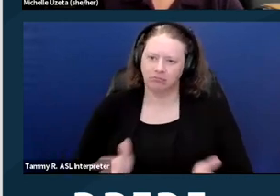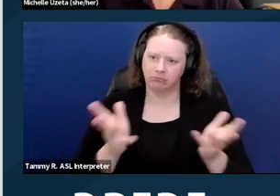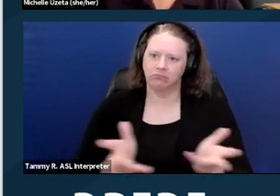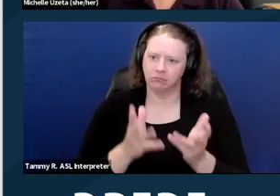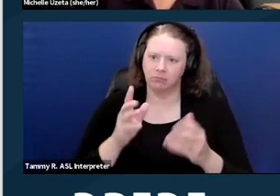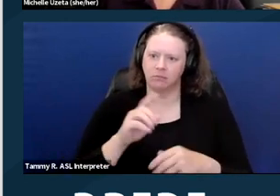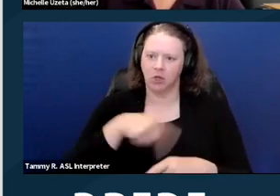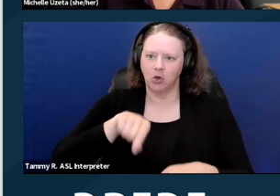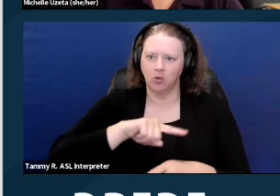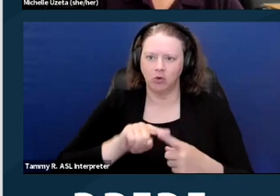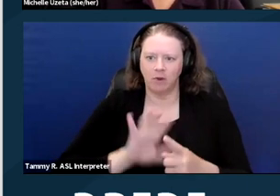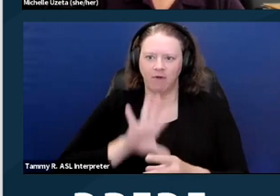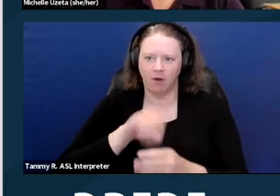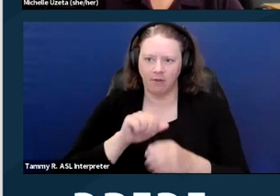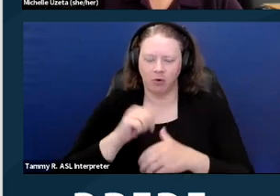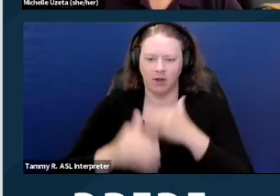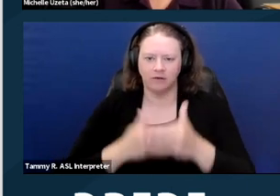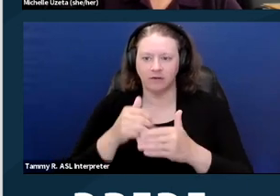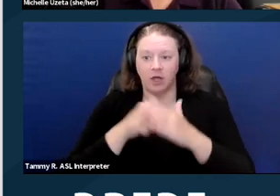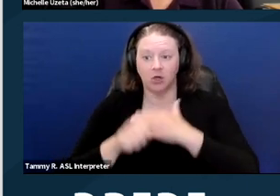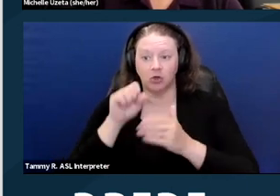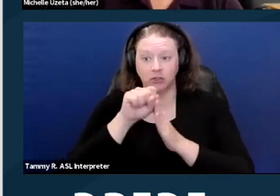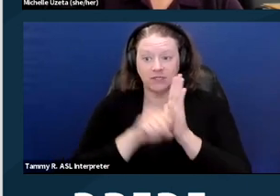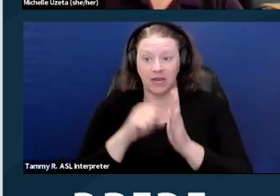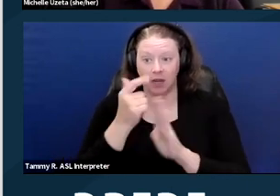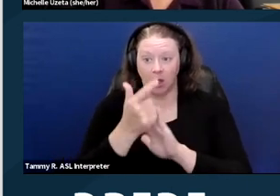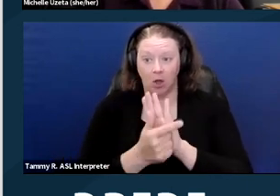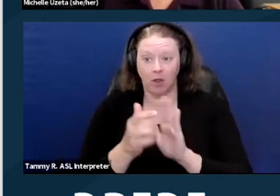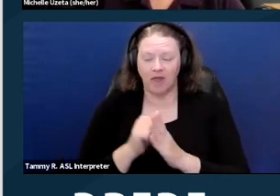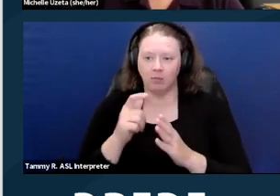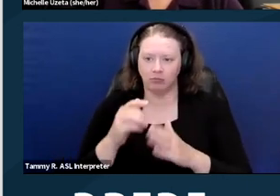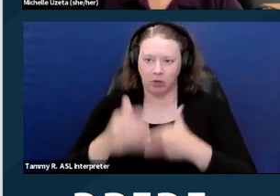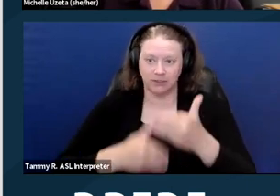Under our state laws, that process is required due to some changes in regulations